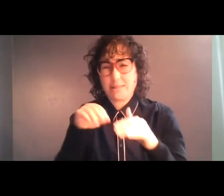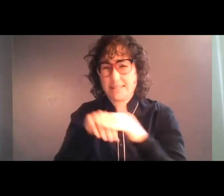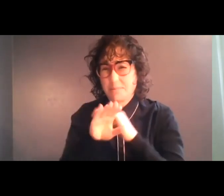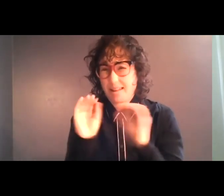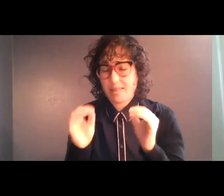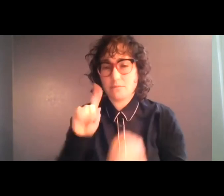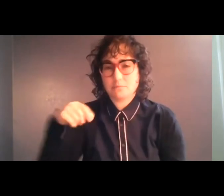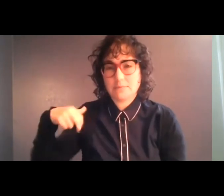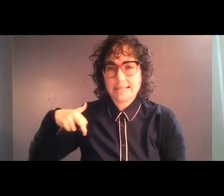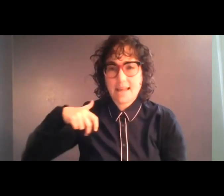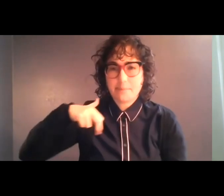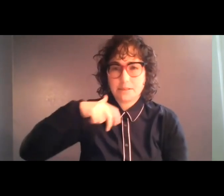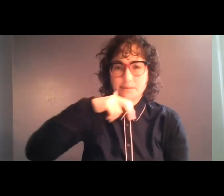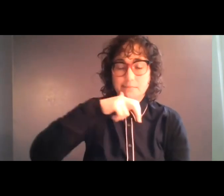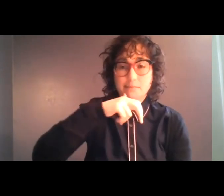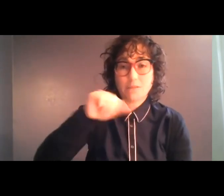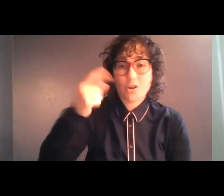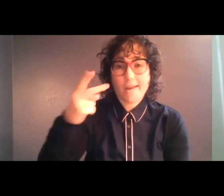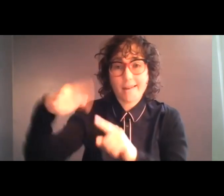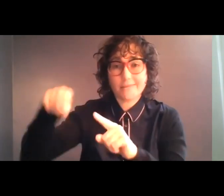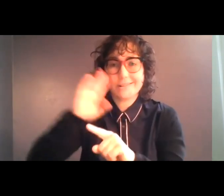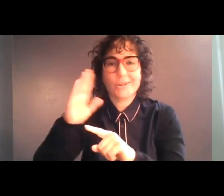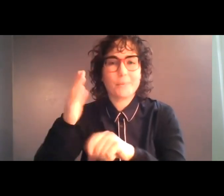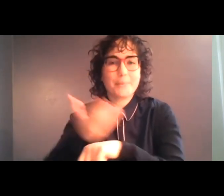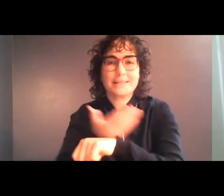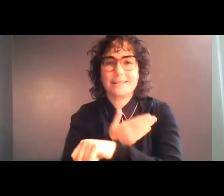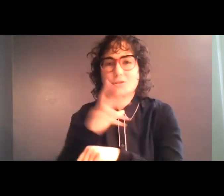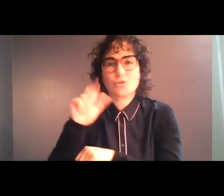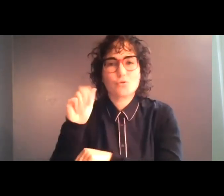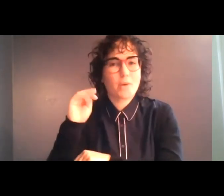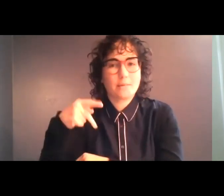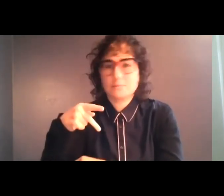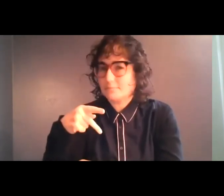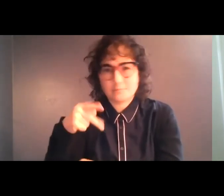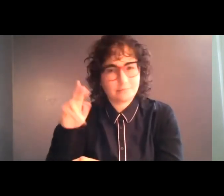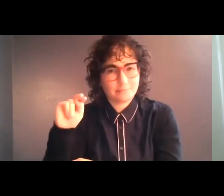steps. And then the other half are building these totally useless ramps that have no relationship